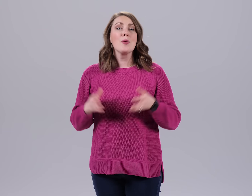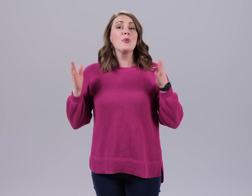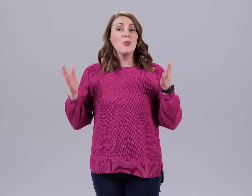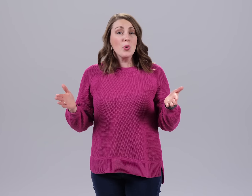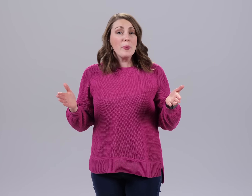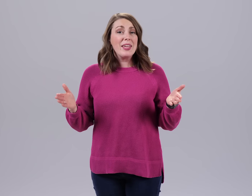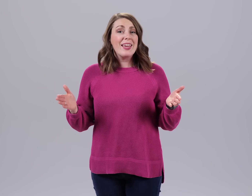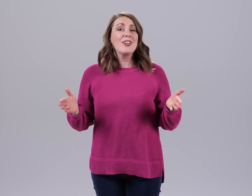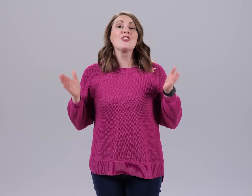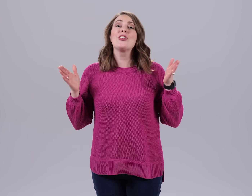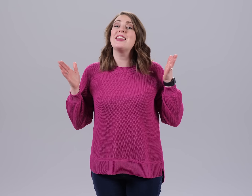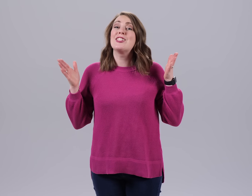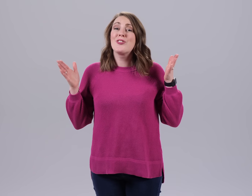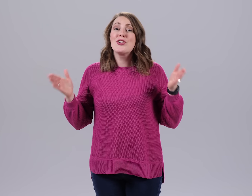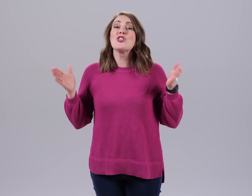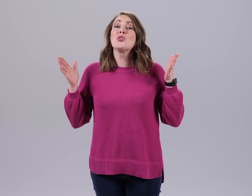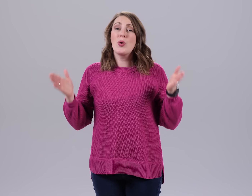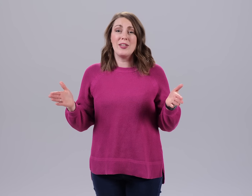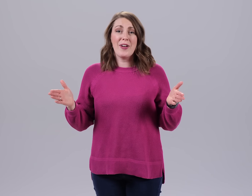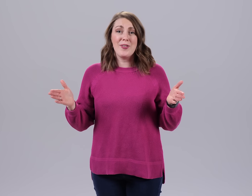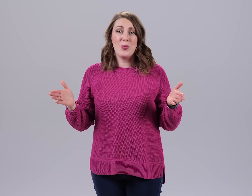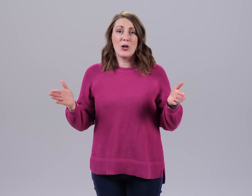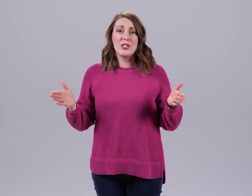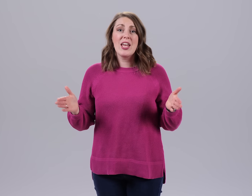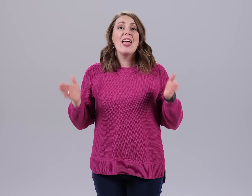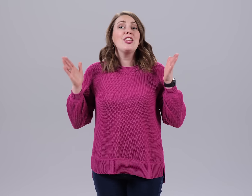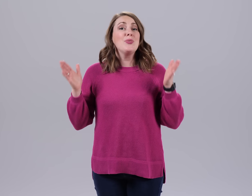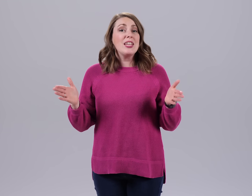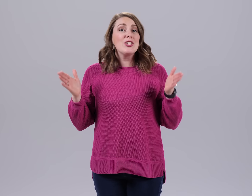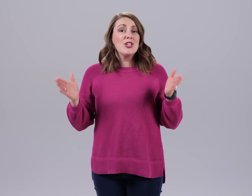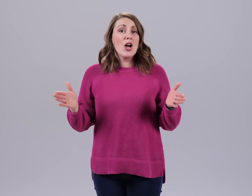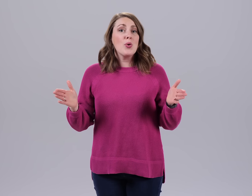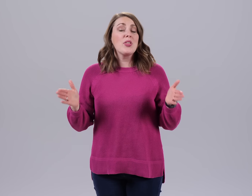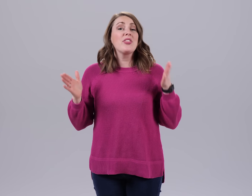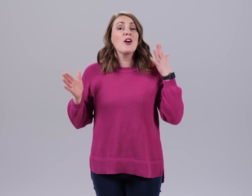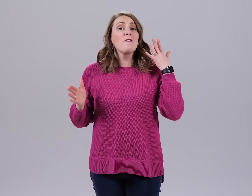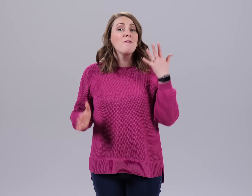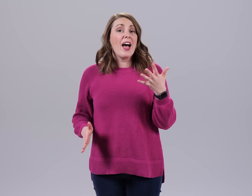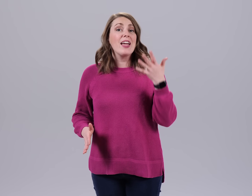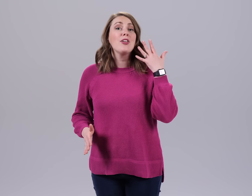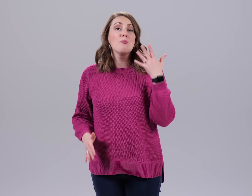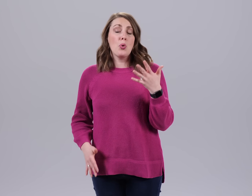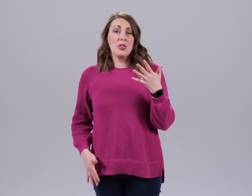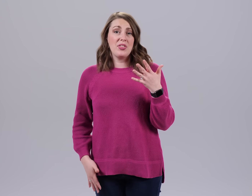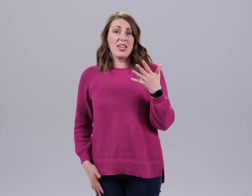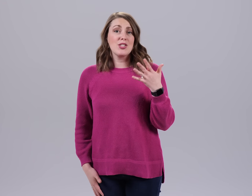Before we begin learning these first 25 words you need to know that there are five important things